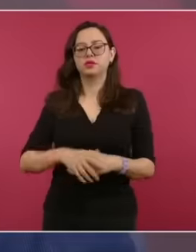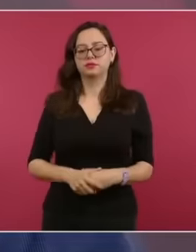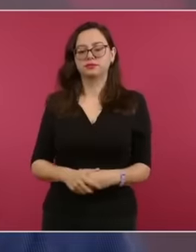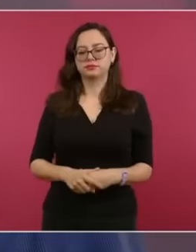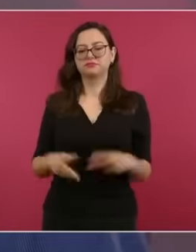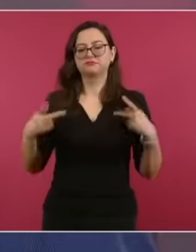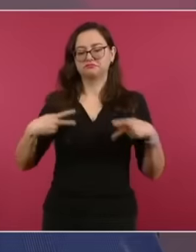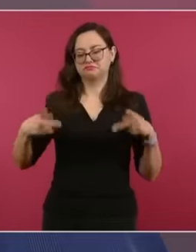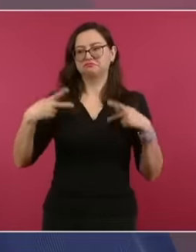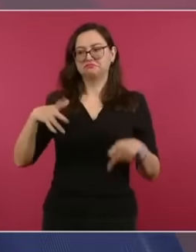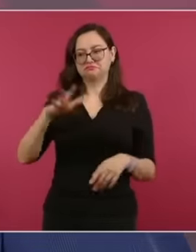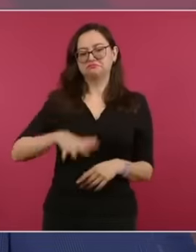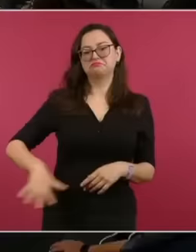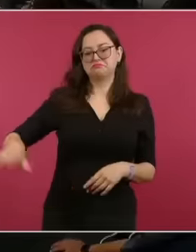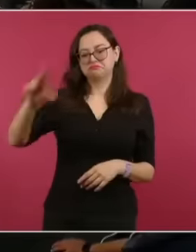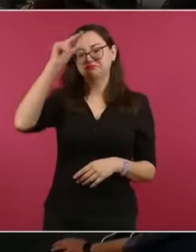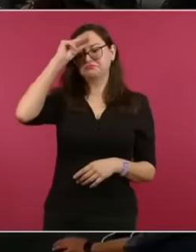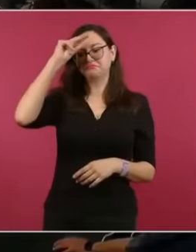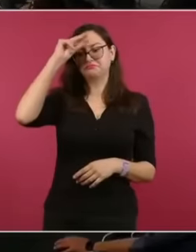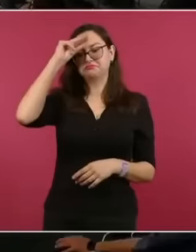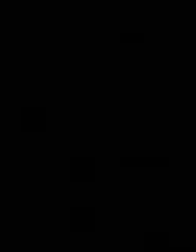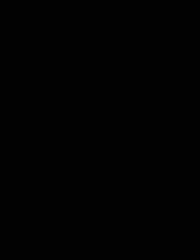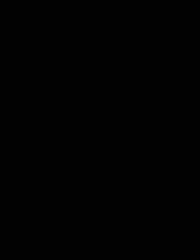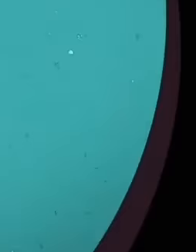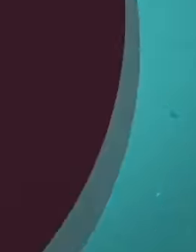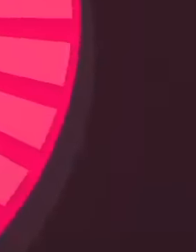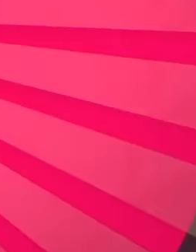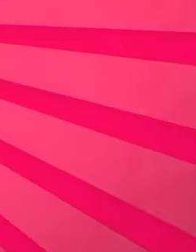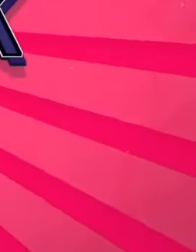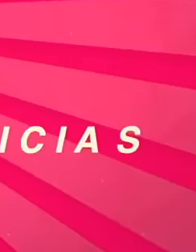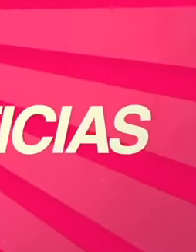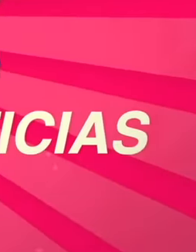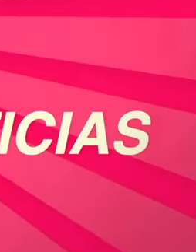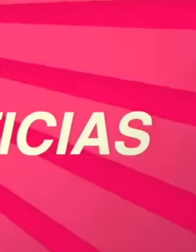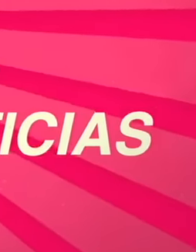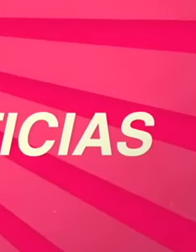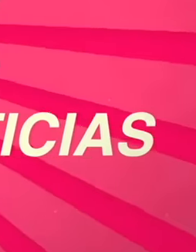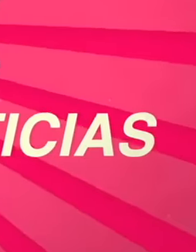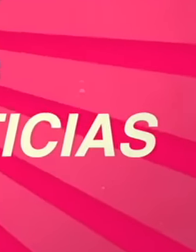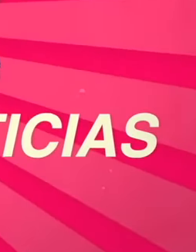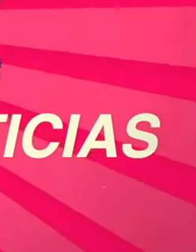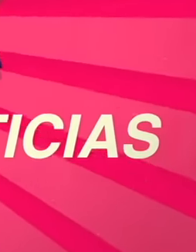of people